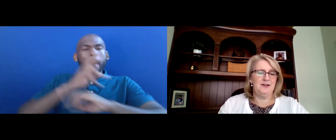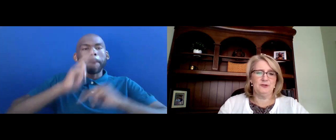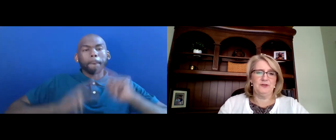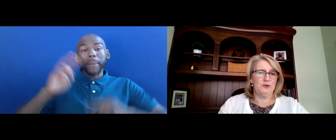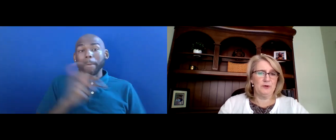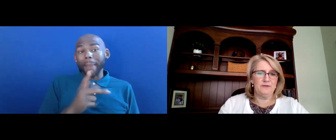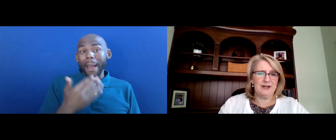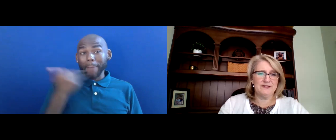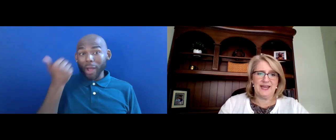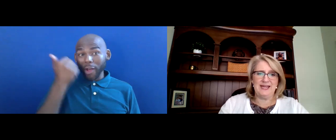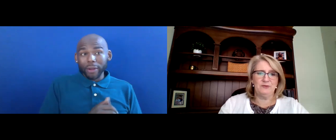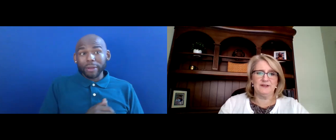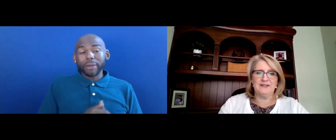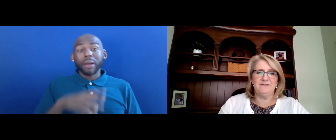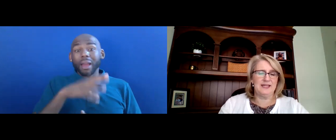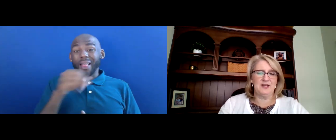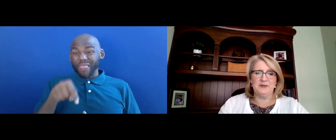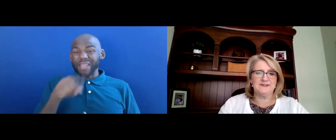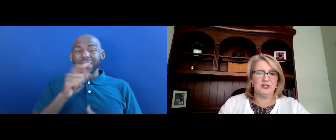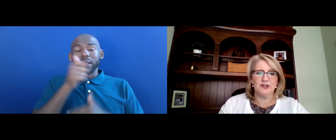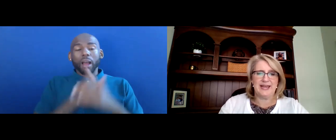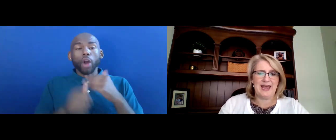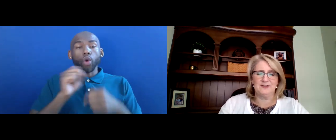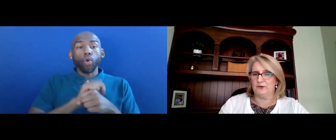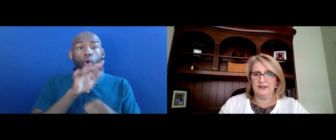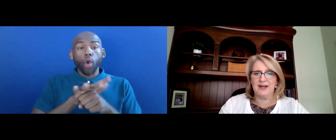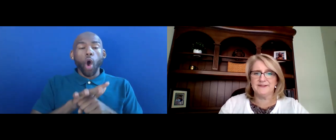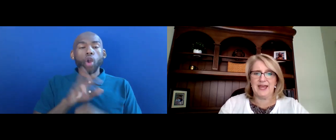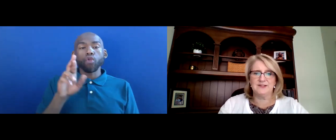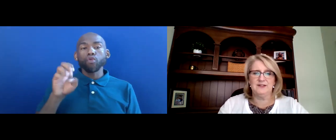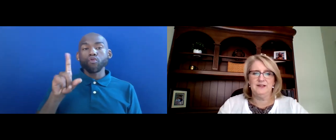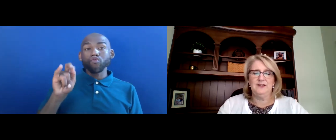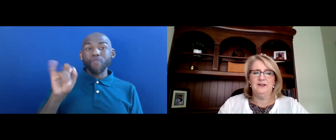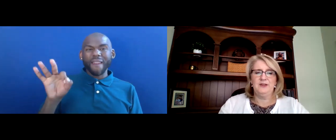UNDER THE CORONAVIRUS AID RELIEF AND ECONOMIC SECURITY ACT OR THE CARES ACT.